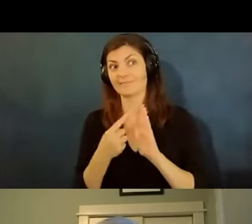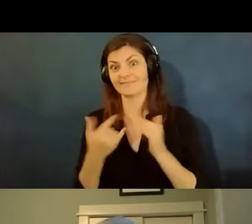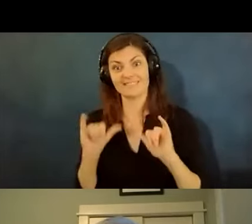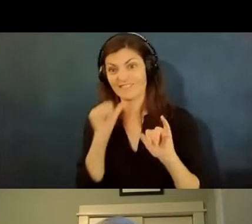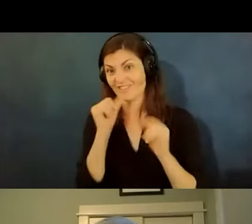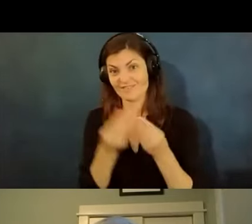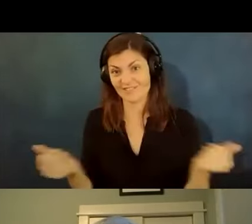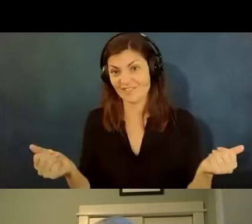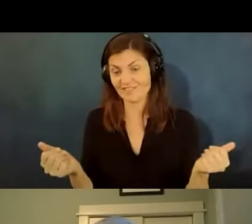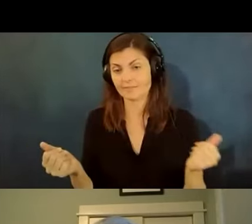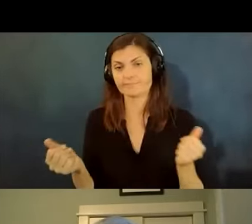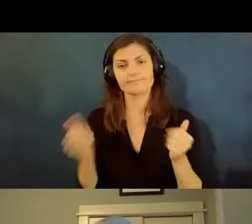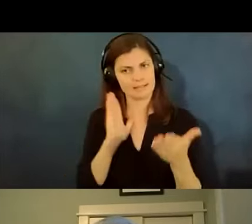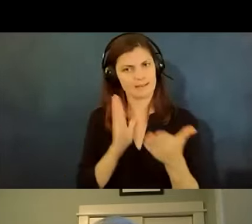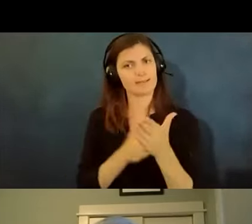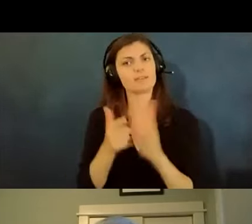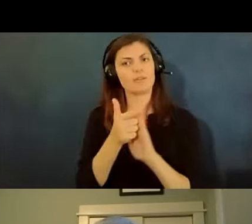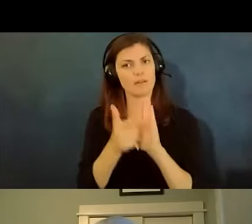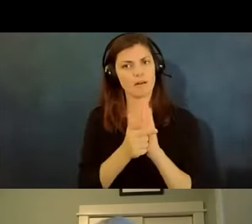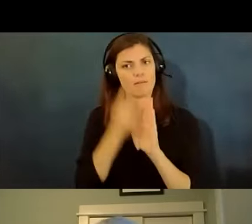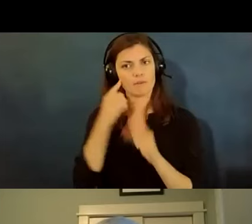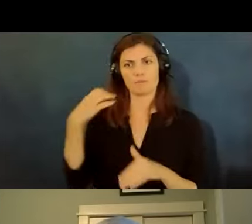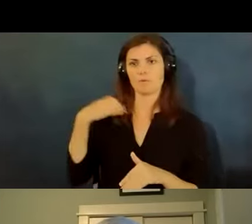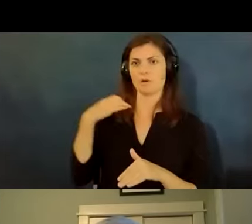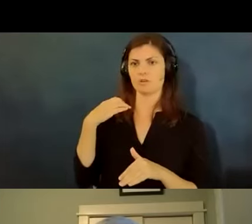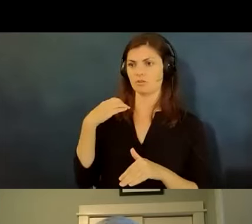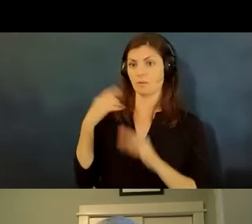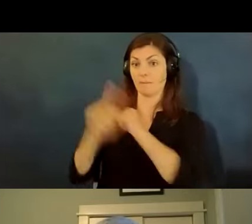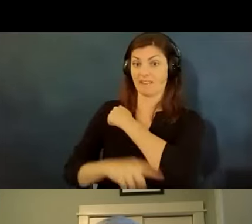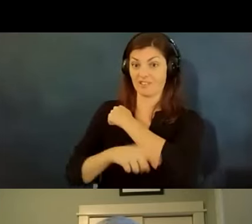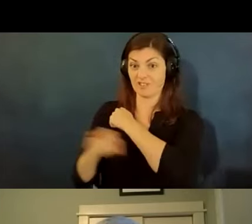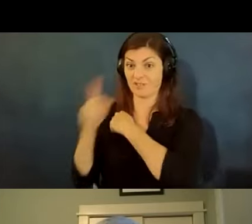against the law for the employer to retaliate against you for filing that kind of complaint